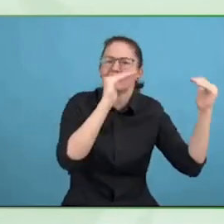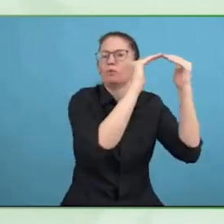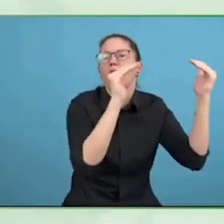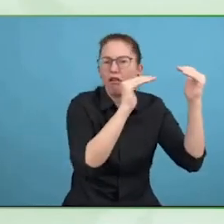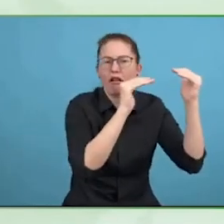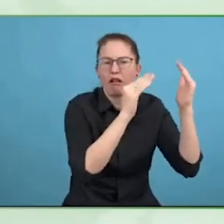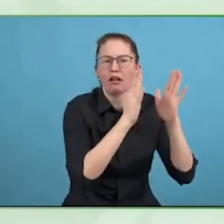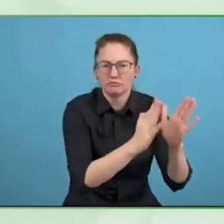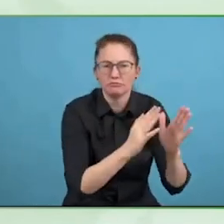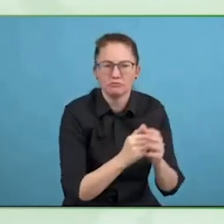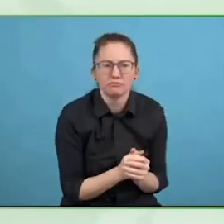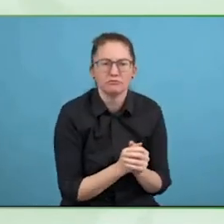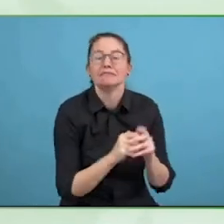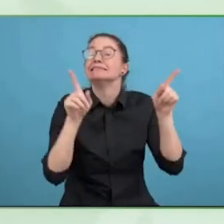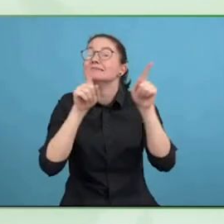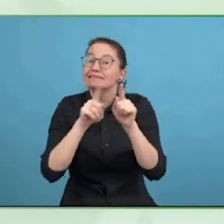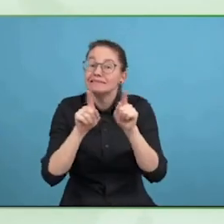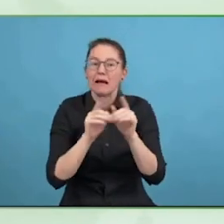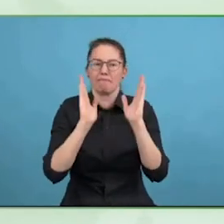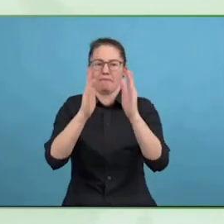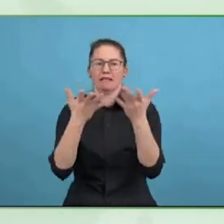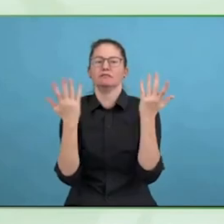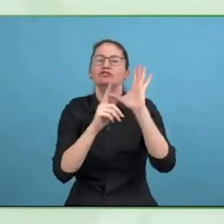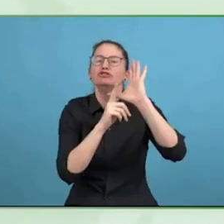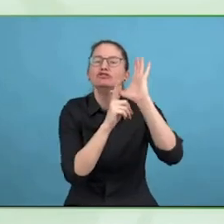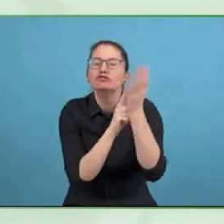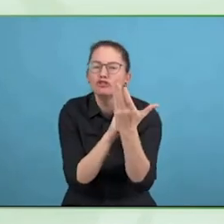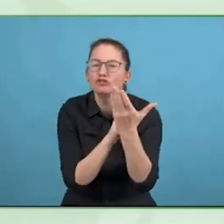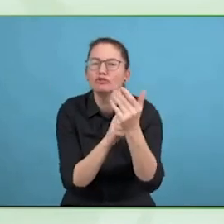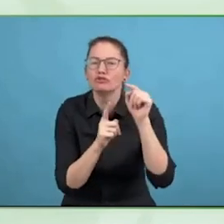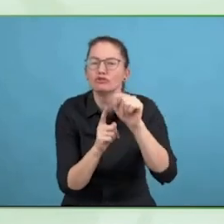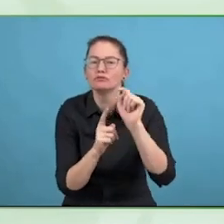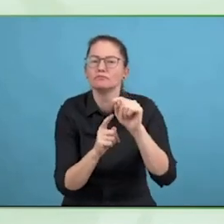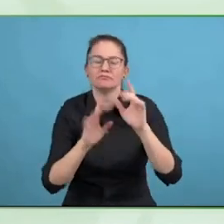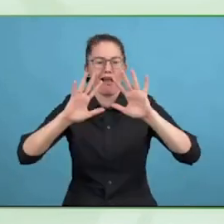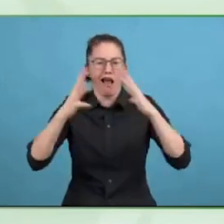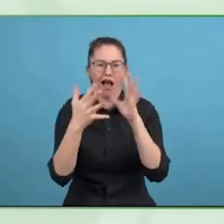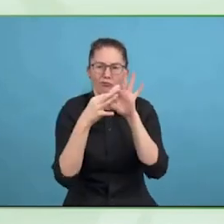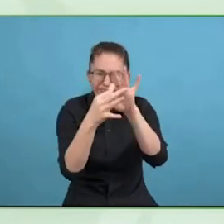communities in ways to create jobs markets because they enable